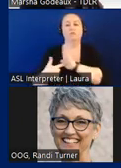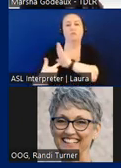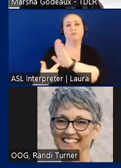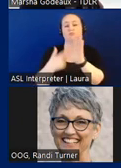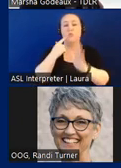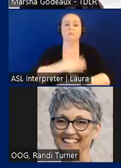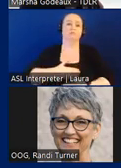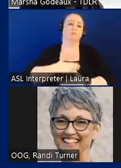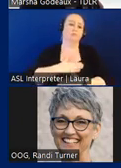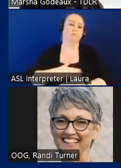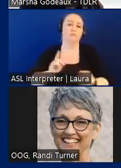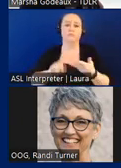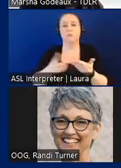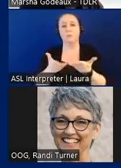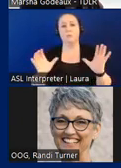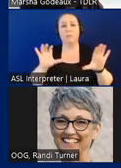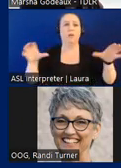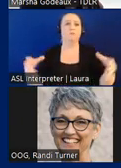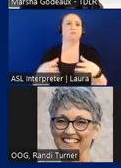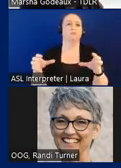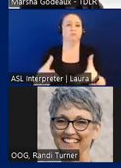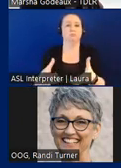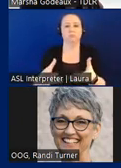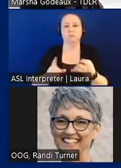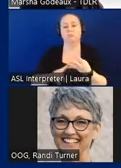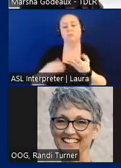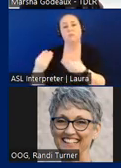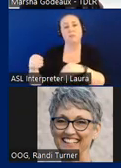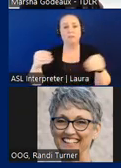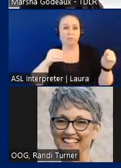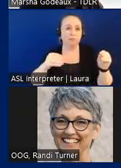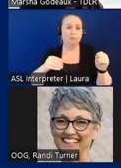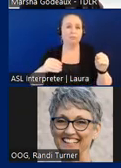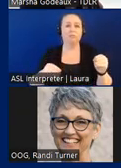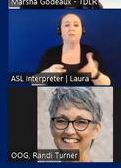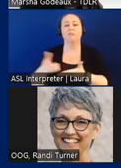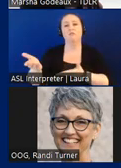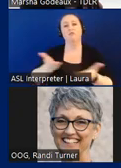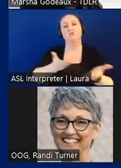public gatherings, places of sales service establishments, like laundromats,